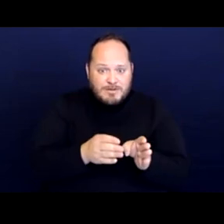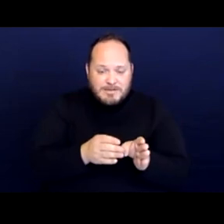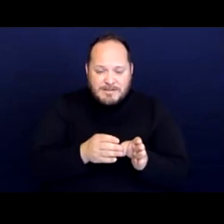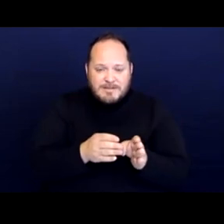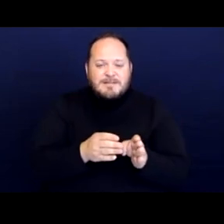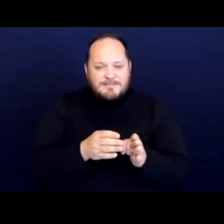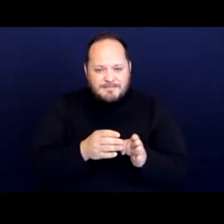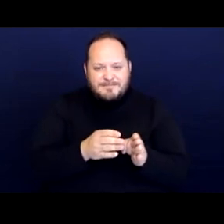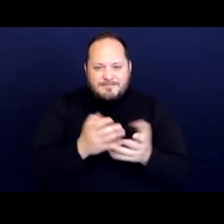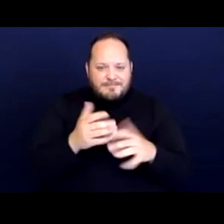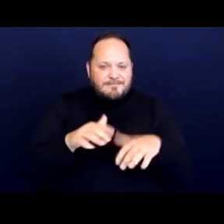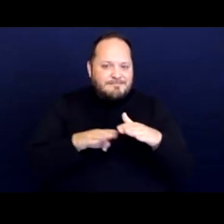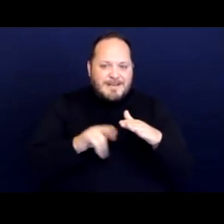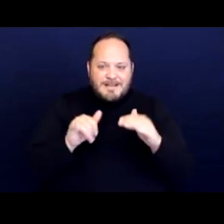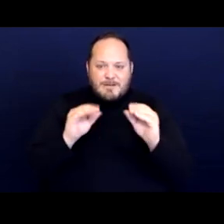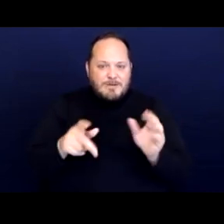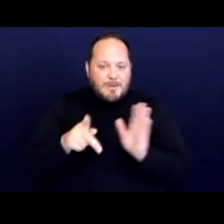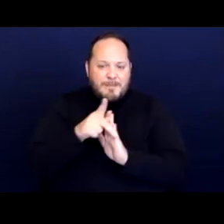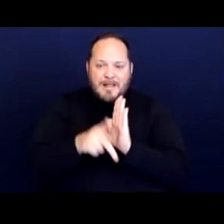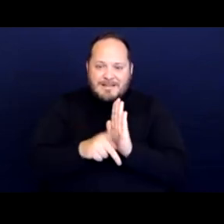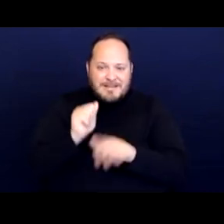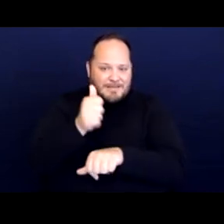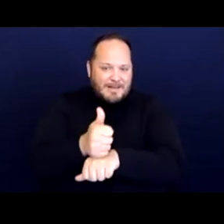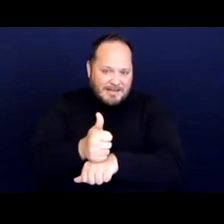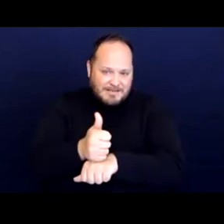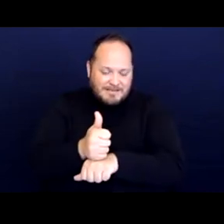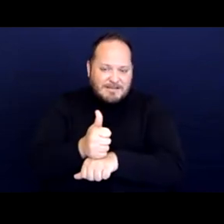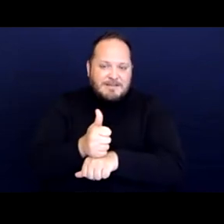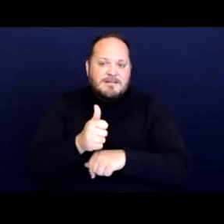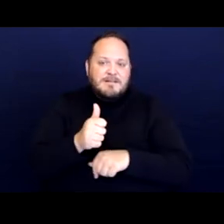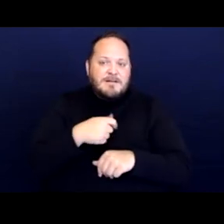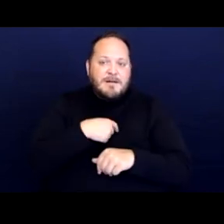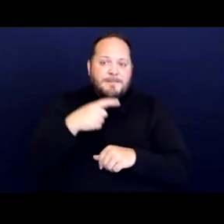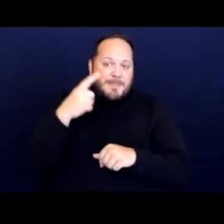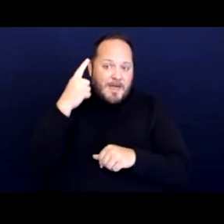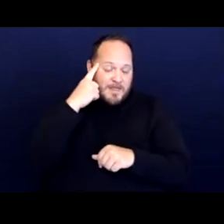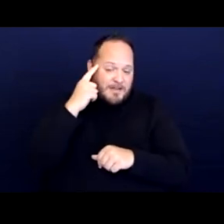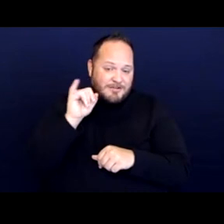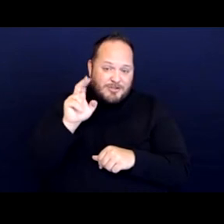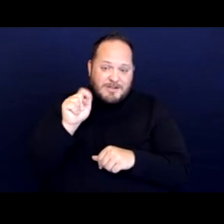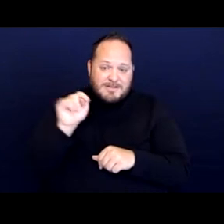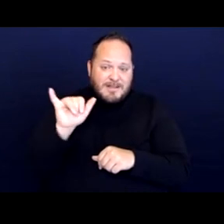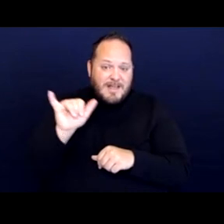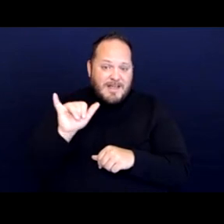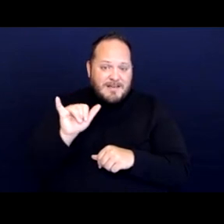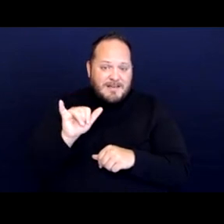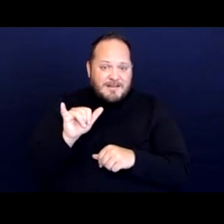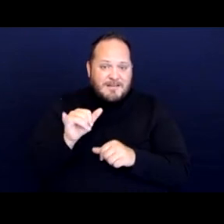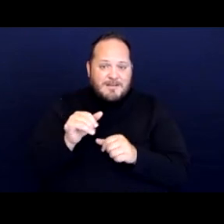basically there was no policy in place. I think just like the person in the question has said,